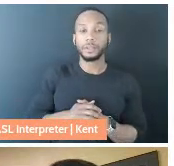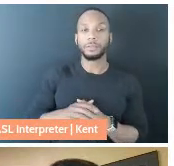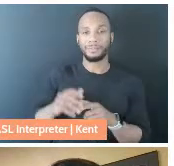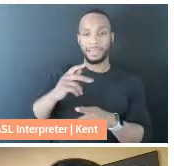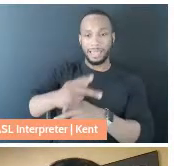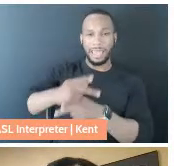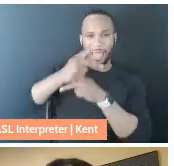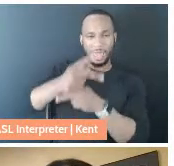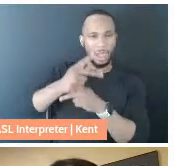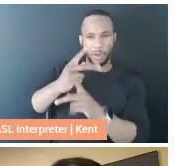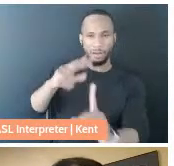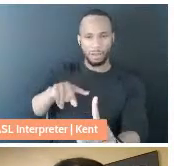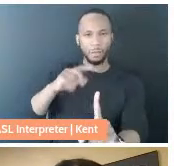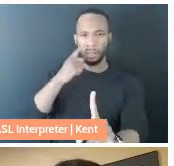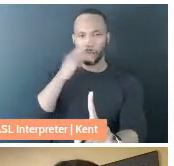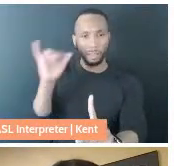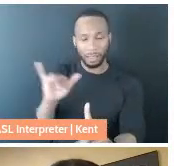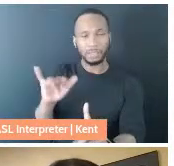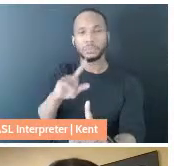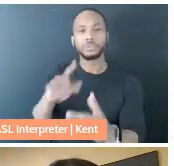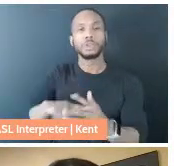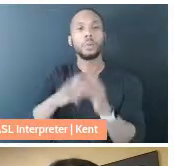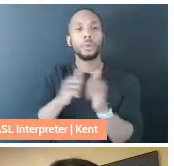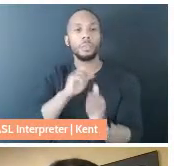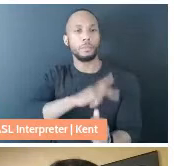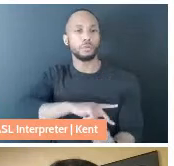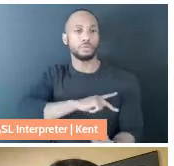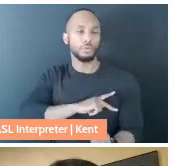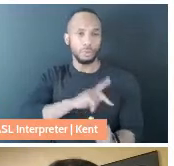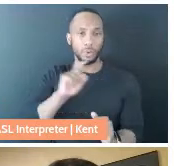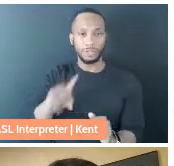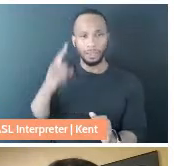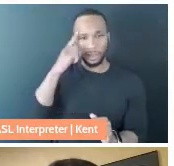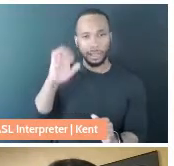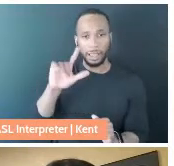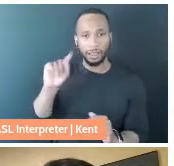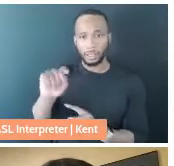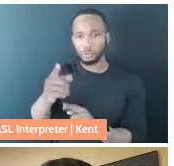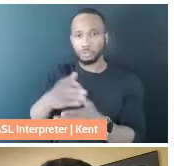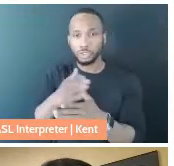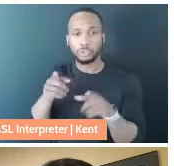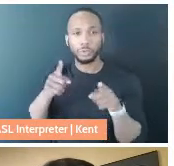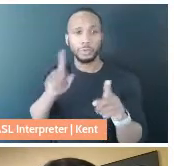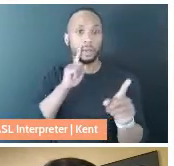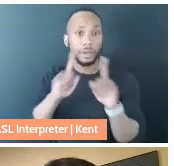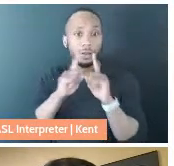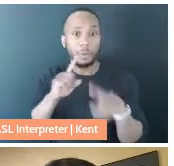want to start with just a little bit of a personal question, and this is one of the things that, Elliot, I think you shared in your interview, but builds on the work of Patty Berne,